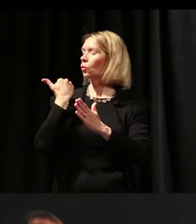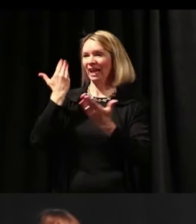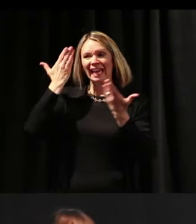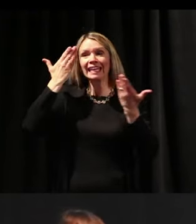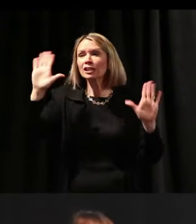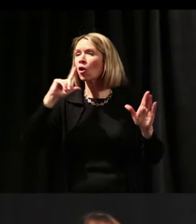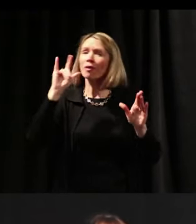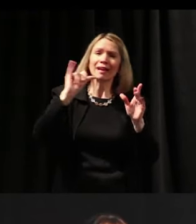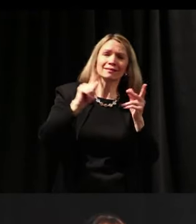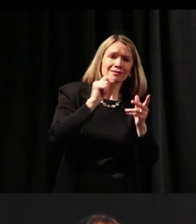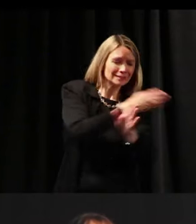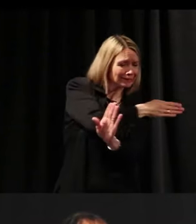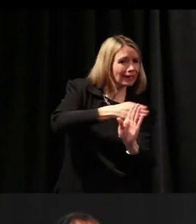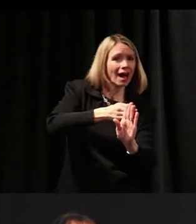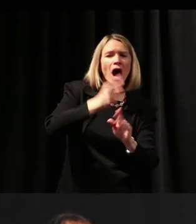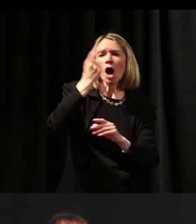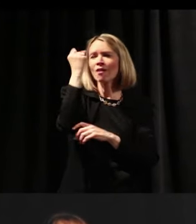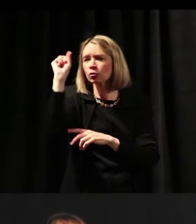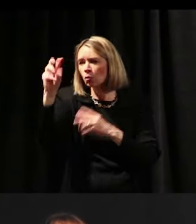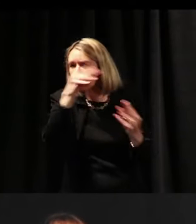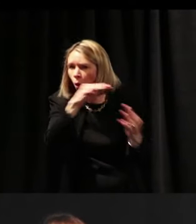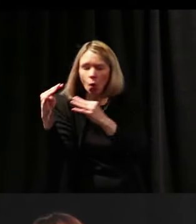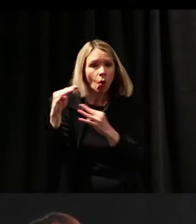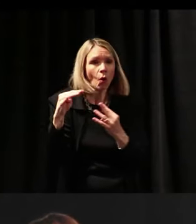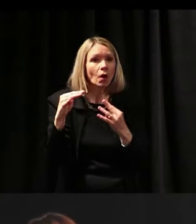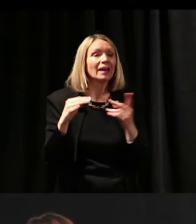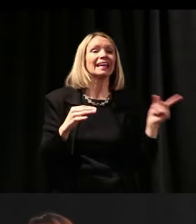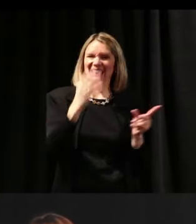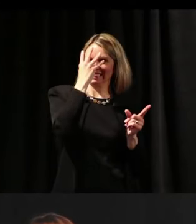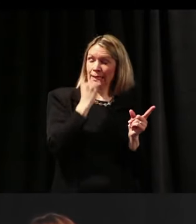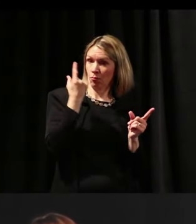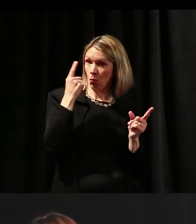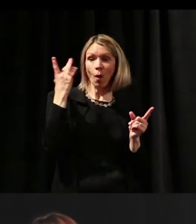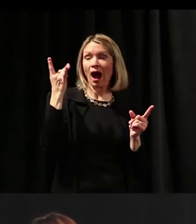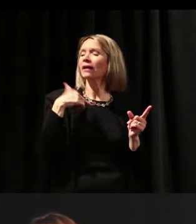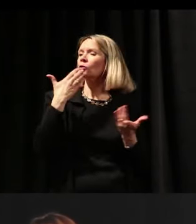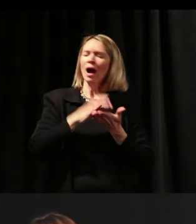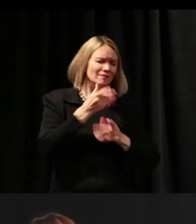there had been a Revolutionary War. He went to sleep because his wife tried to get him to work